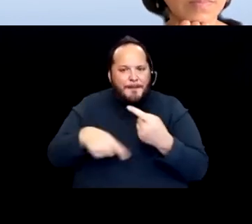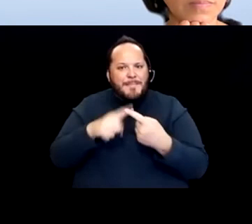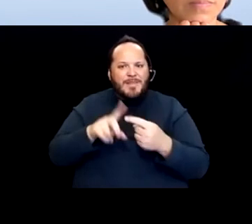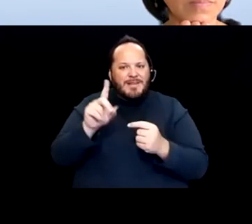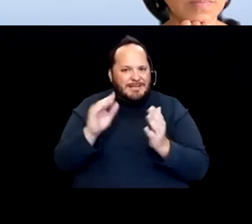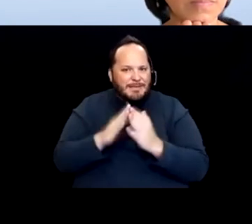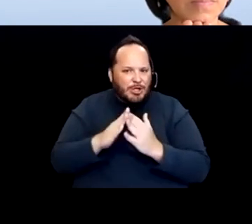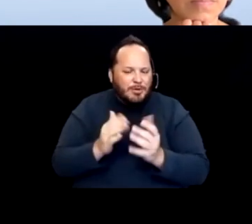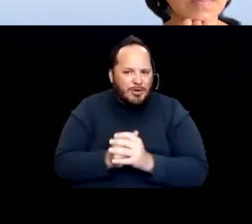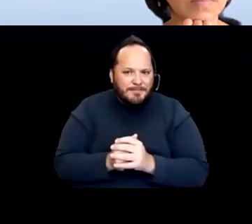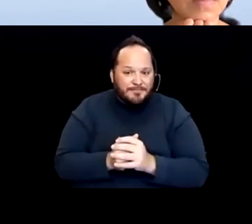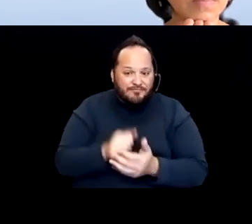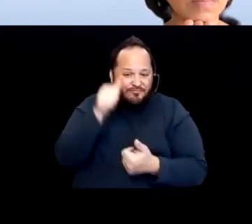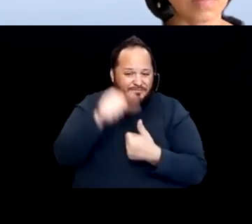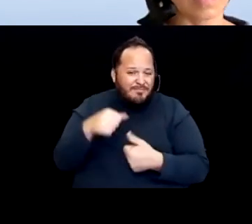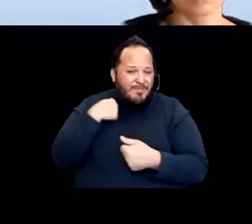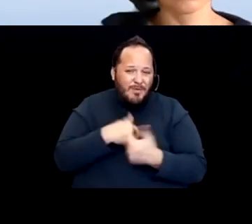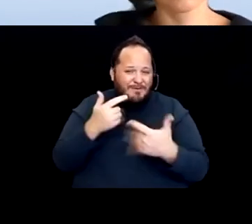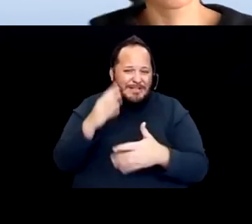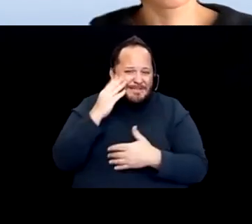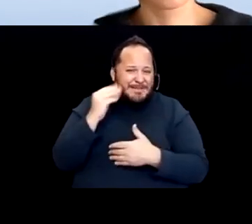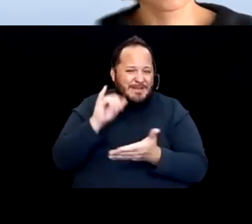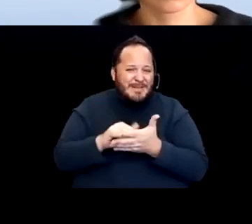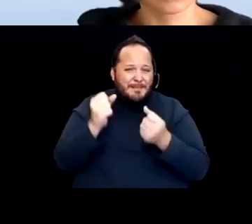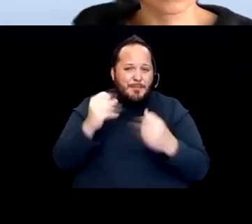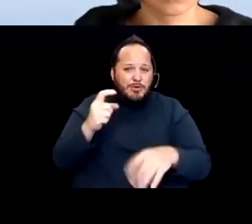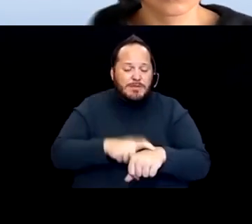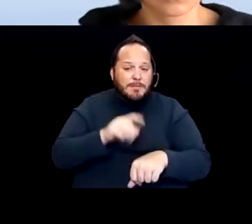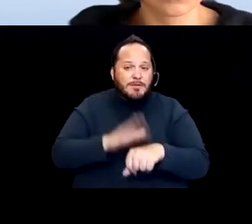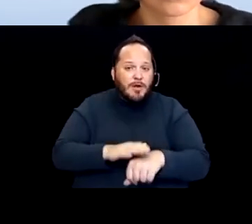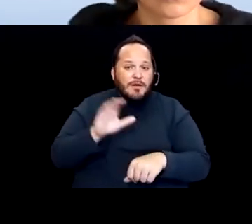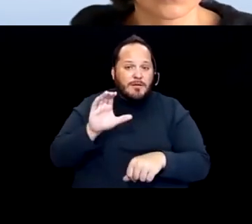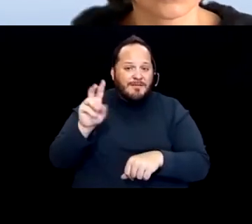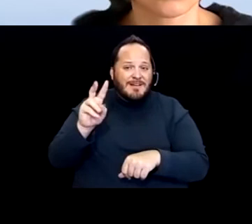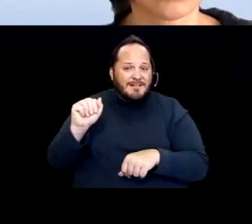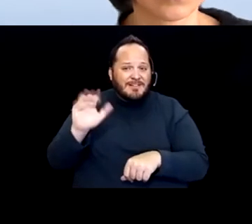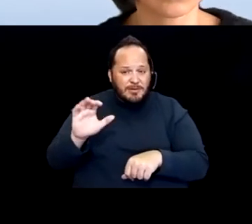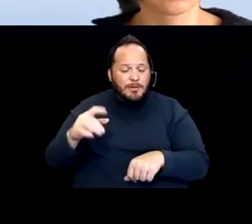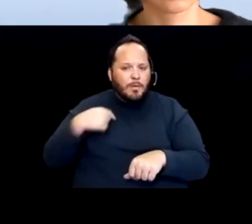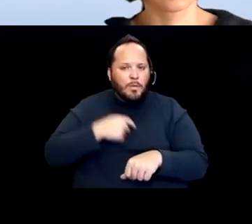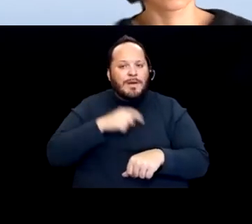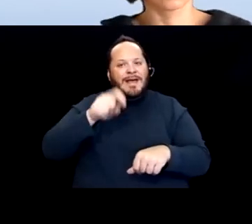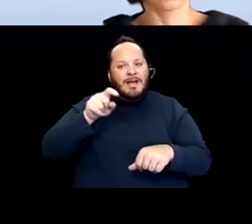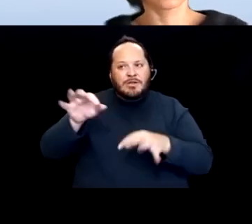I mean, we experienced this multiple times on the Community Vaccine Advisory Committee where we had to explain to the state,